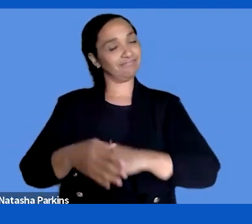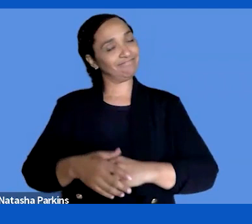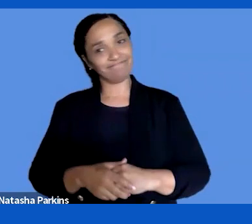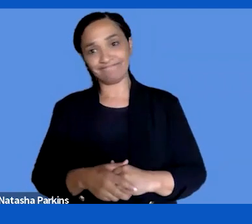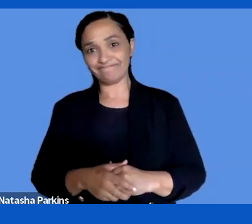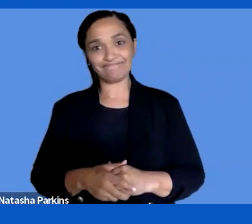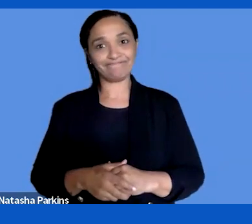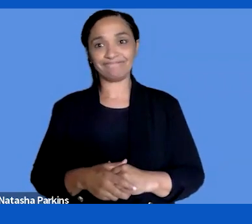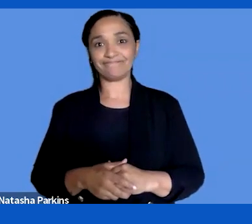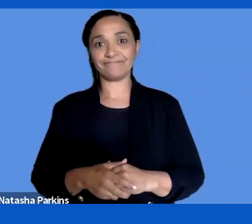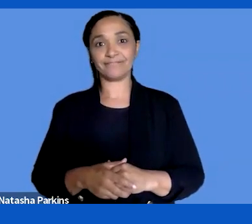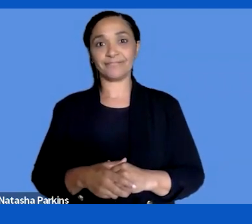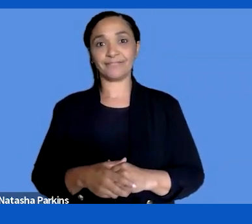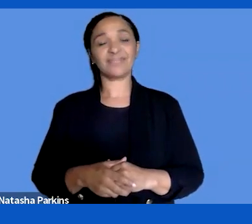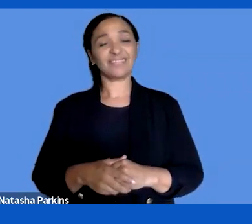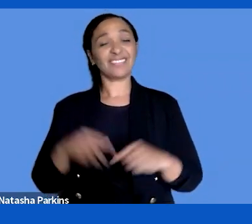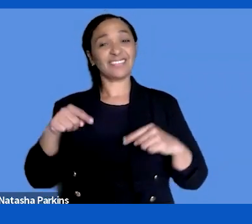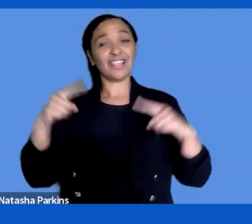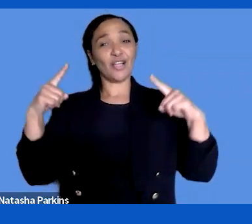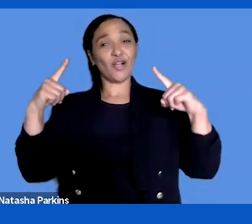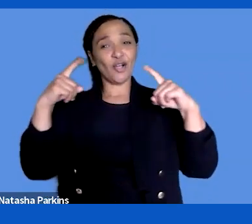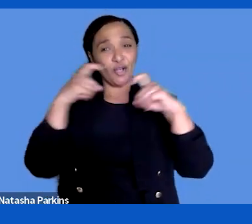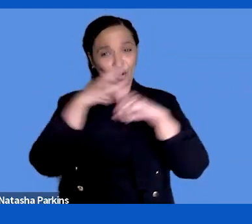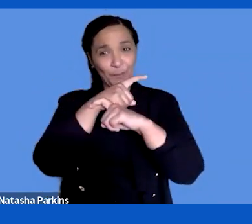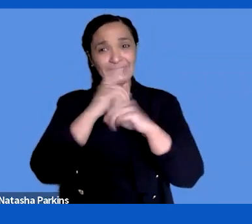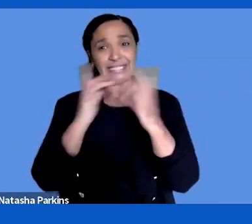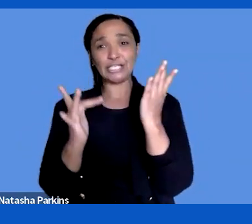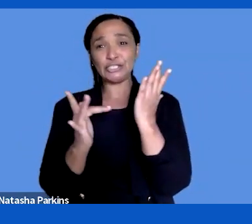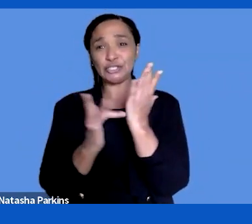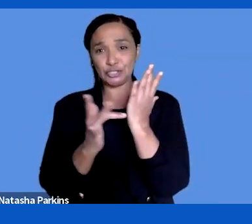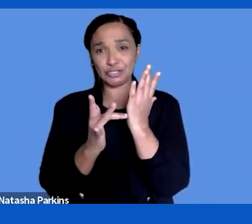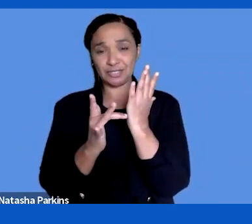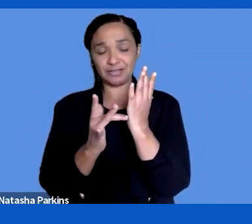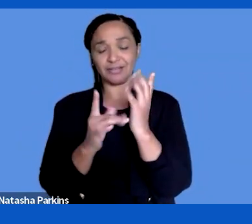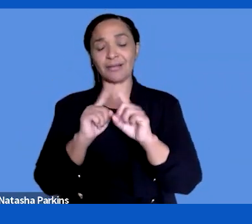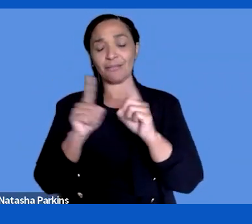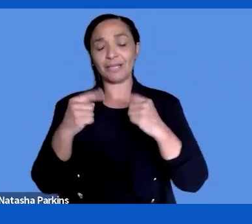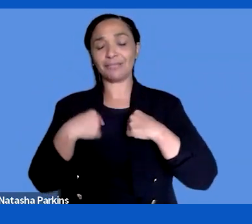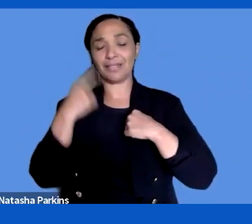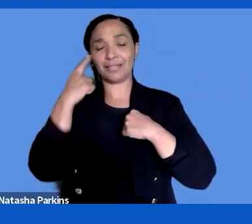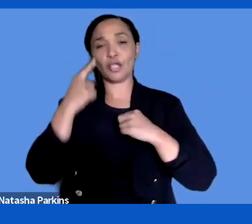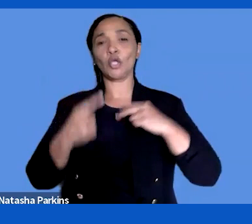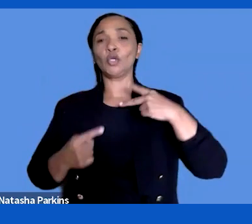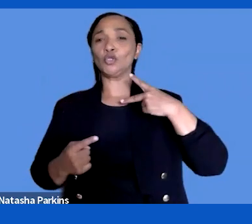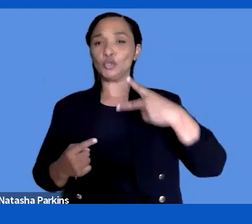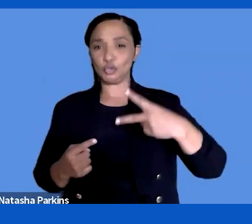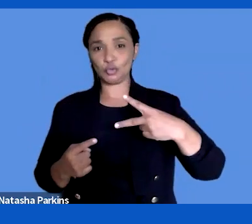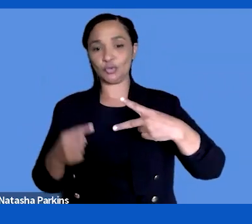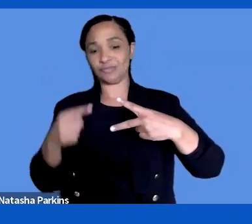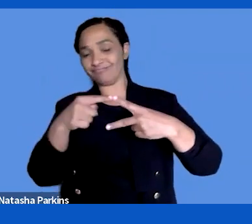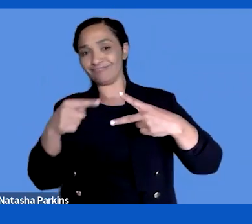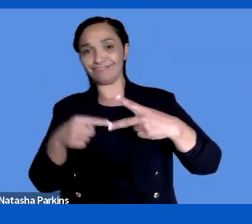objects from my expert point of view, two things are crucial to develop good digital objects.